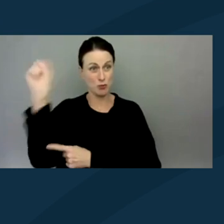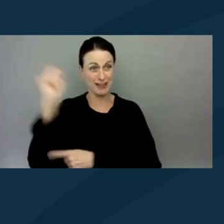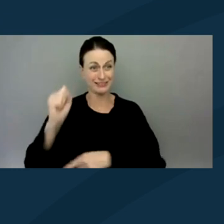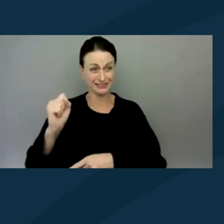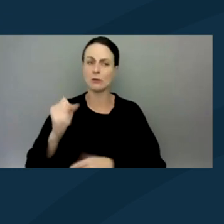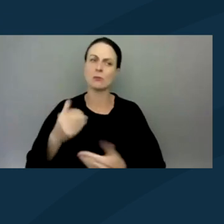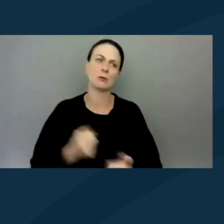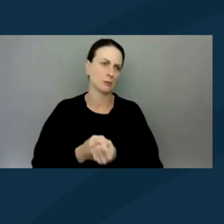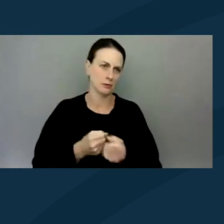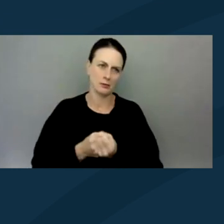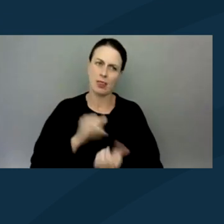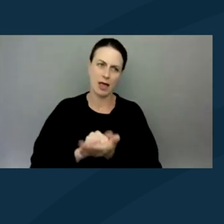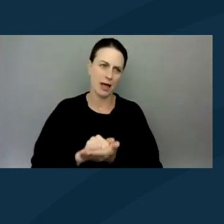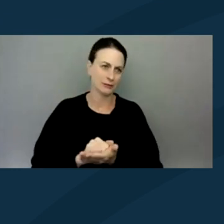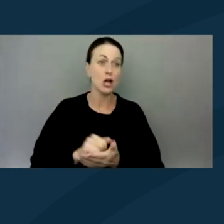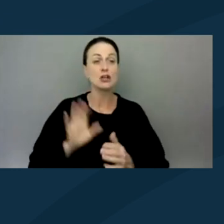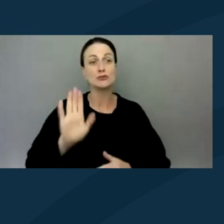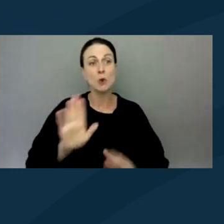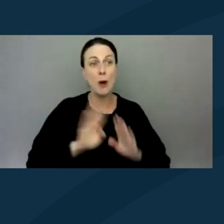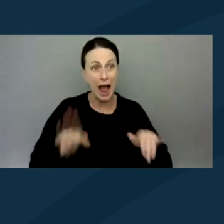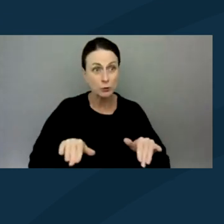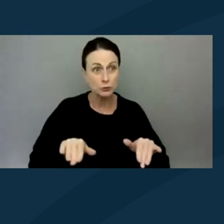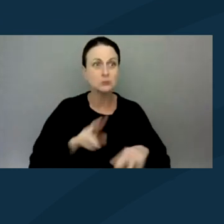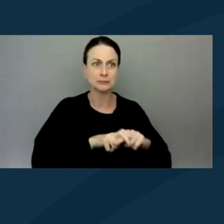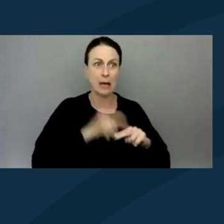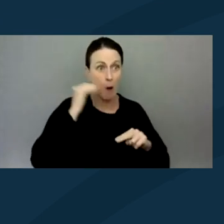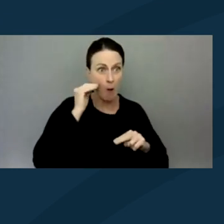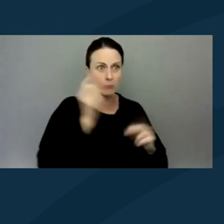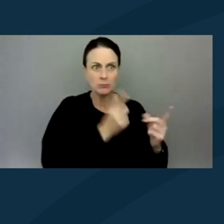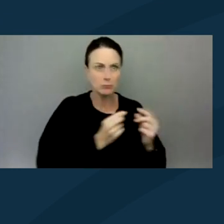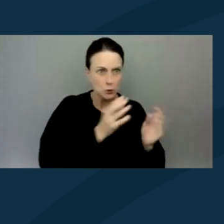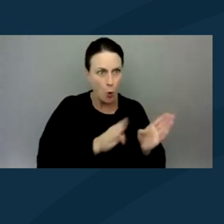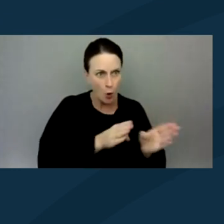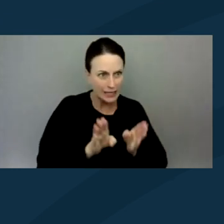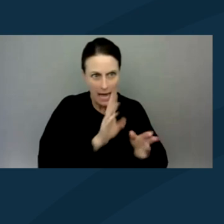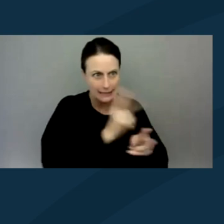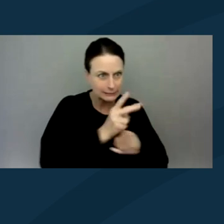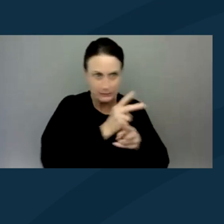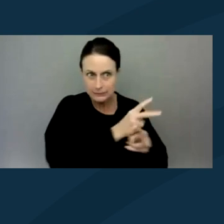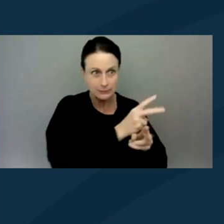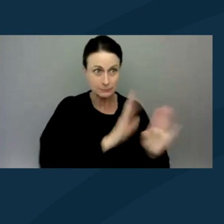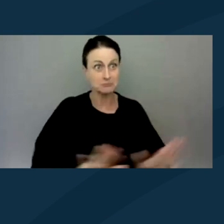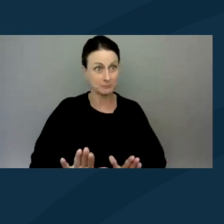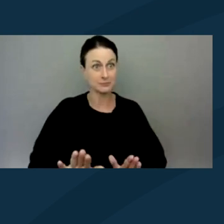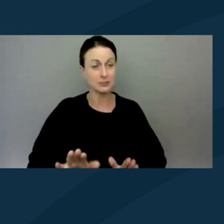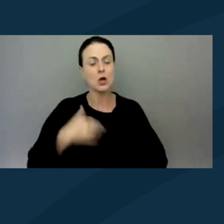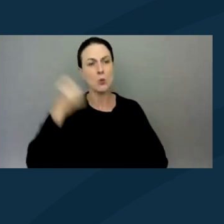If you wanna do it from your house, you can do it. When we were protesting against Senator Portman in Ohio,